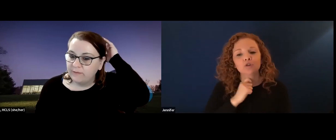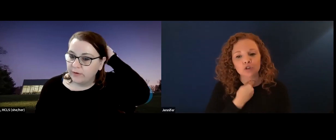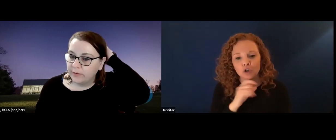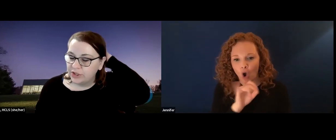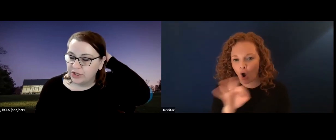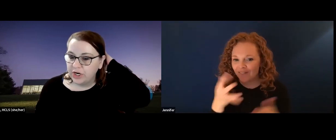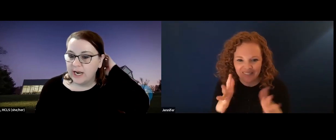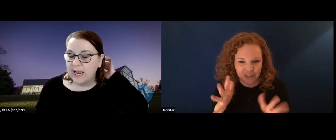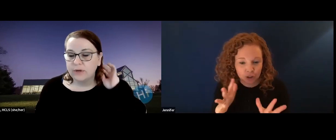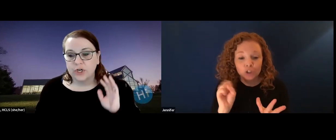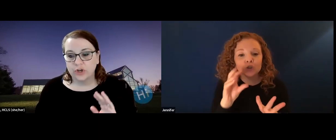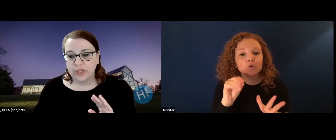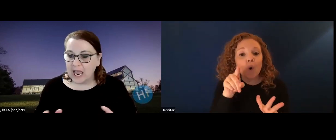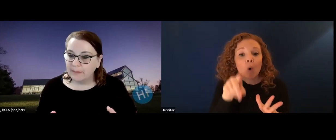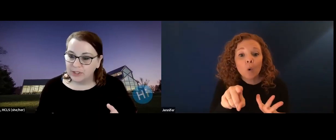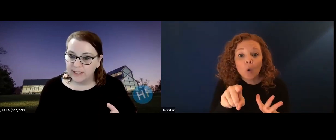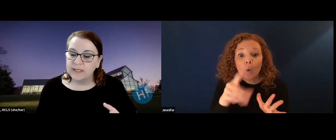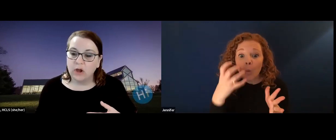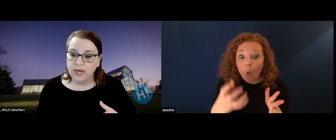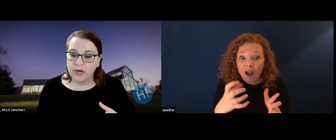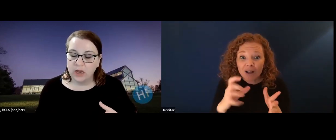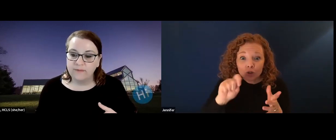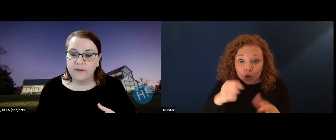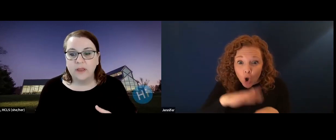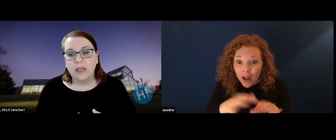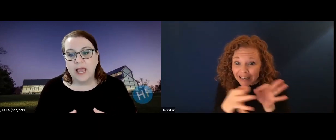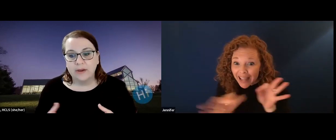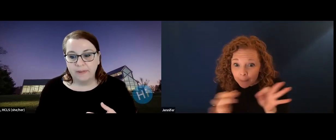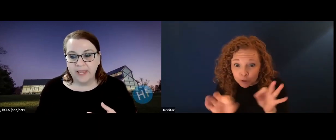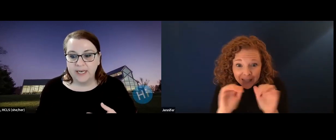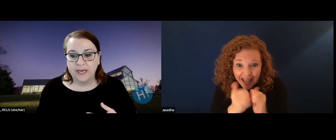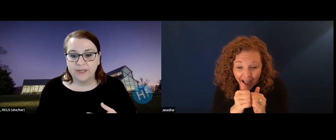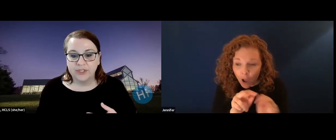camera and microphone are turned off. So just check the chat for